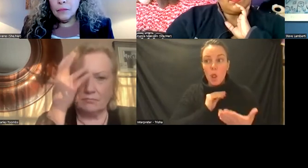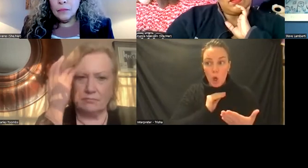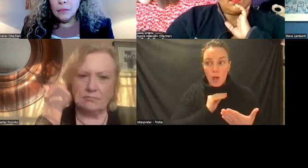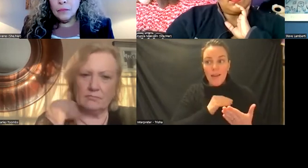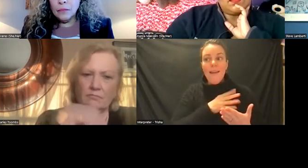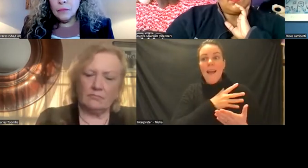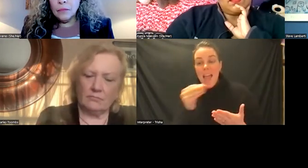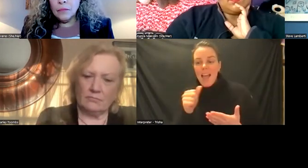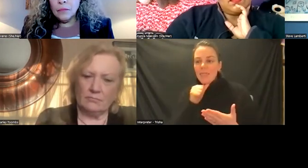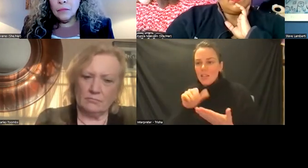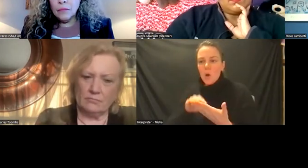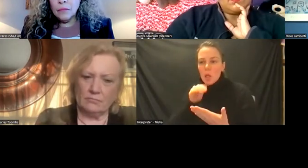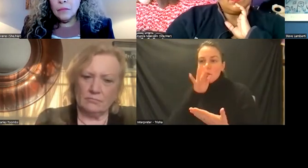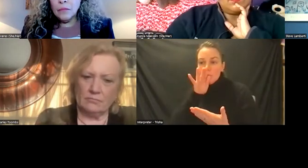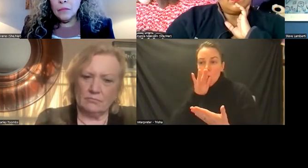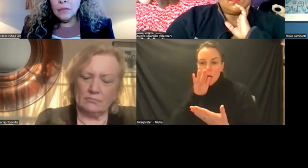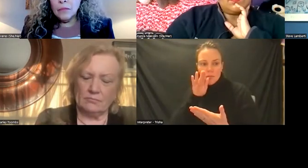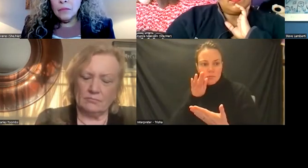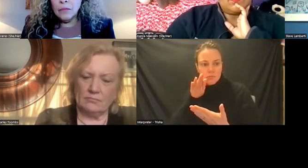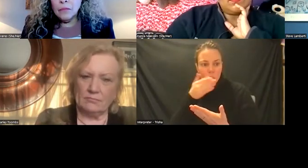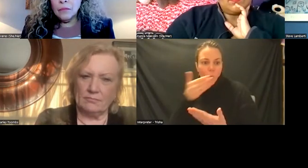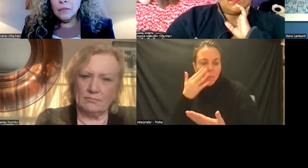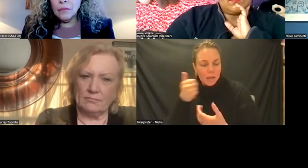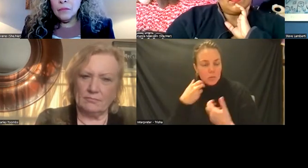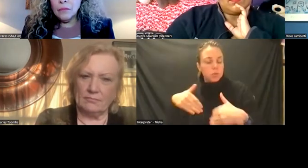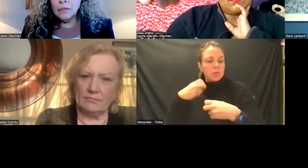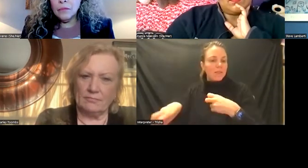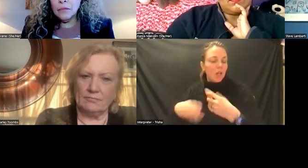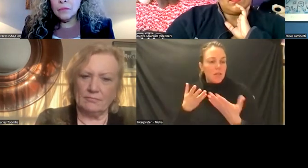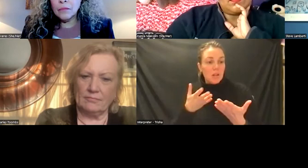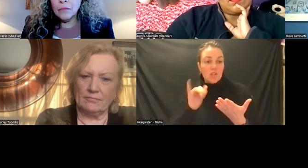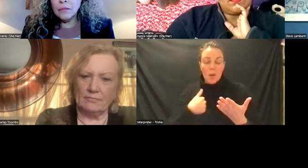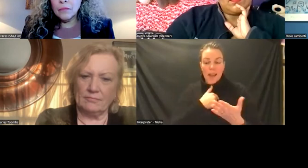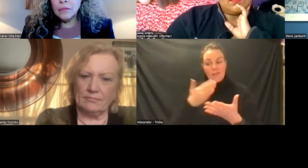very well which is really difficult so we have this sub-population of deaf people who have